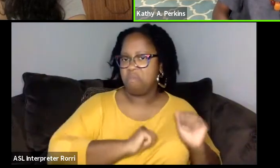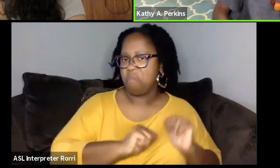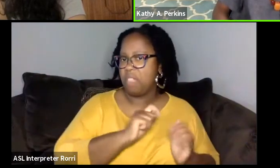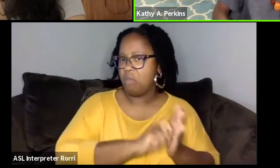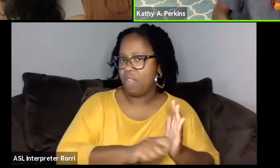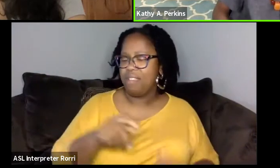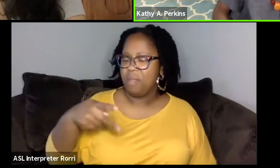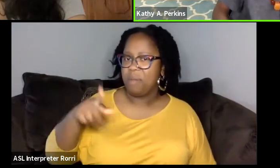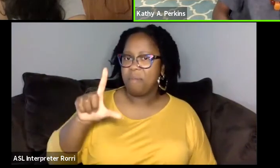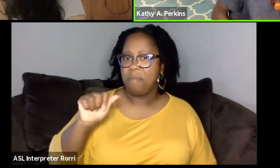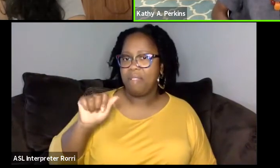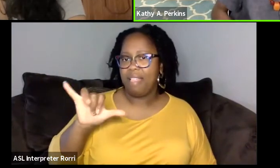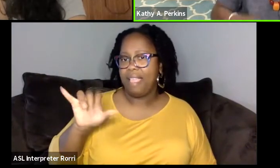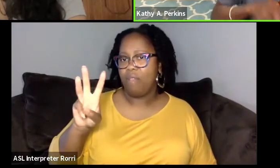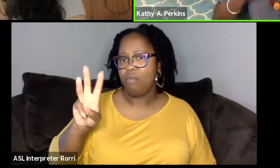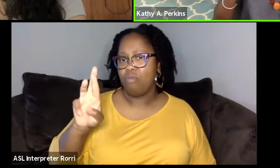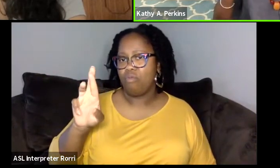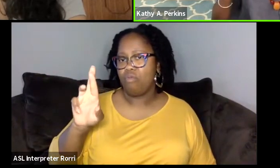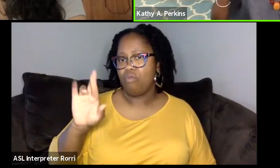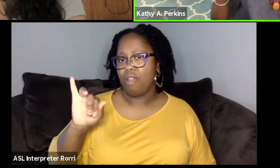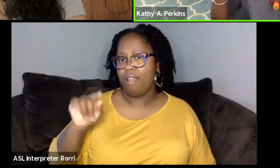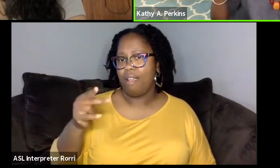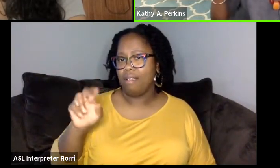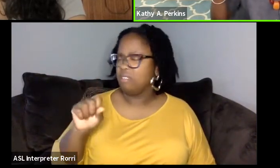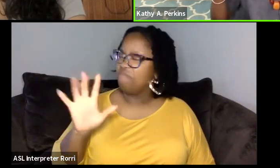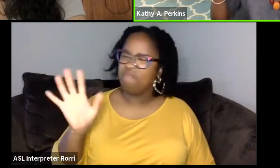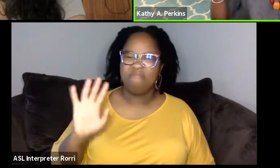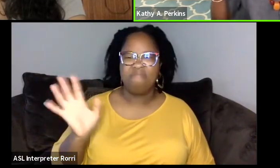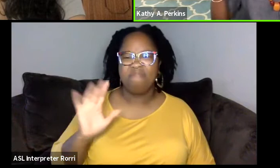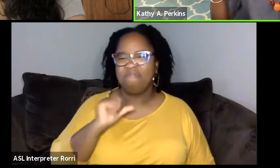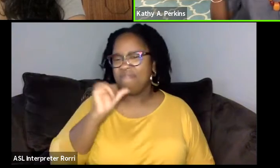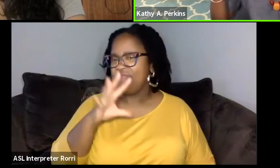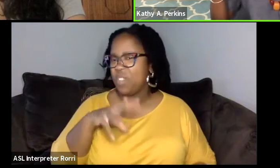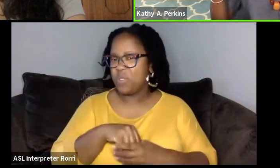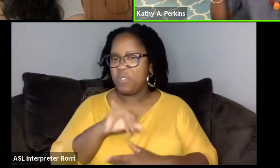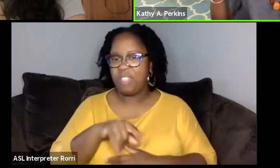when I'm dealing with women outside of Western traditions.